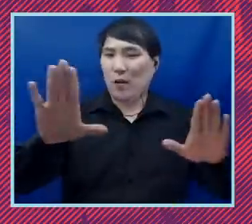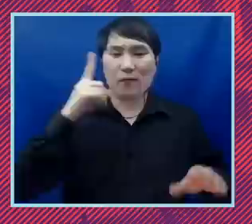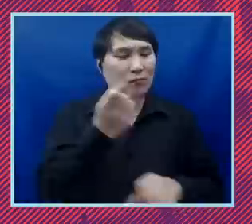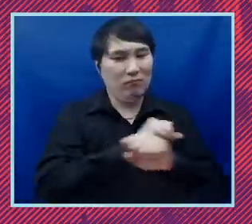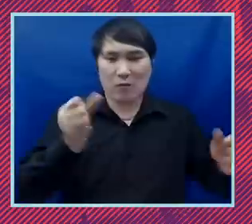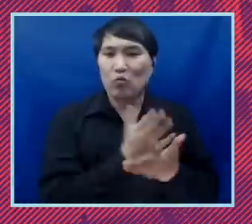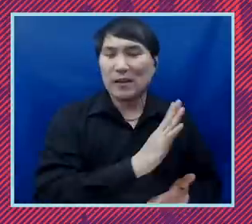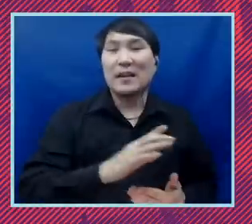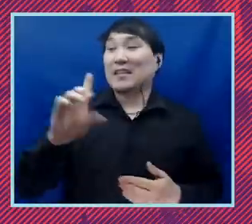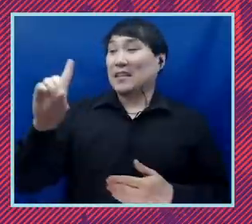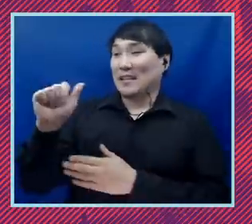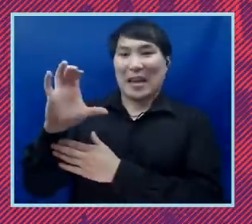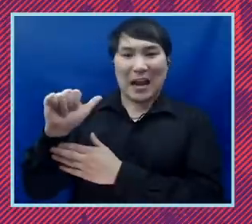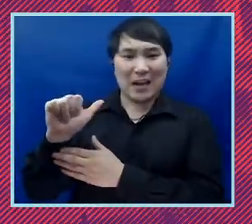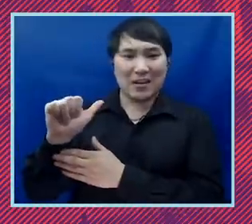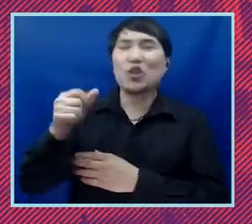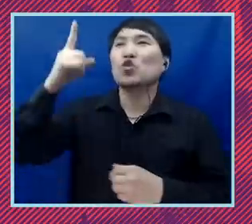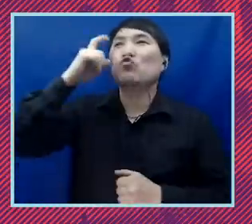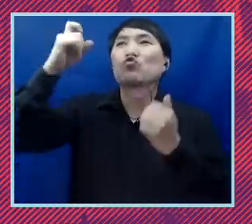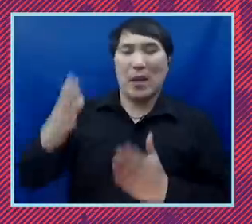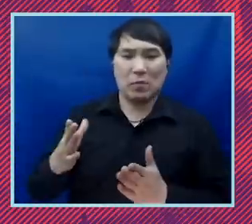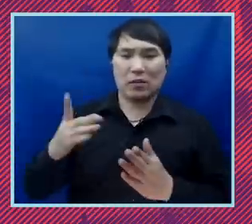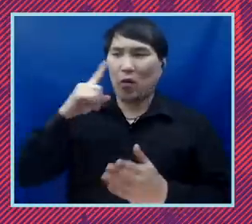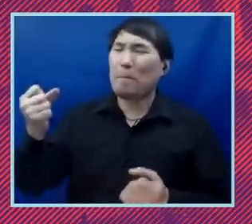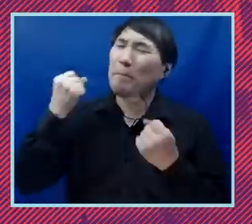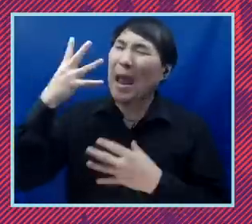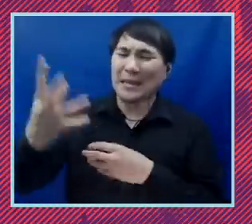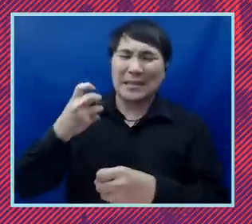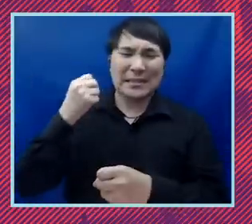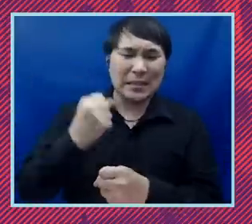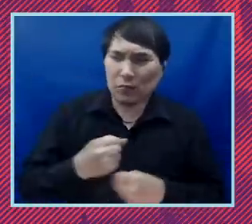We had Dreamers all over the country living in fear for years during this past administration.